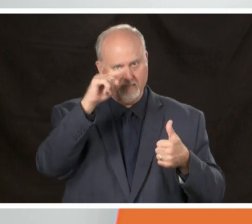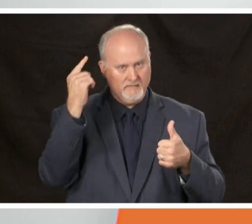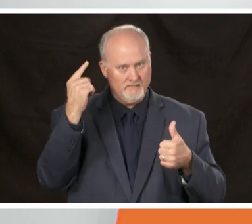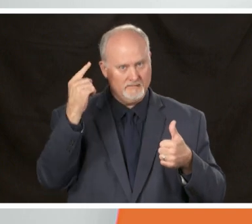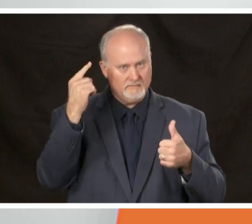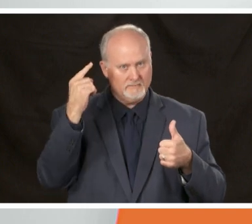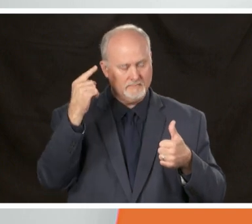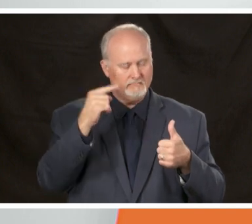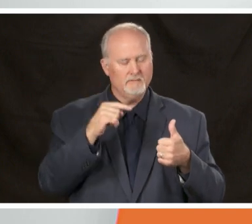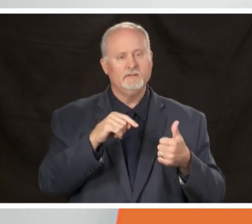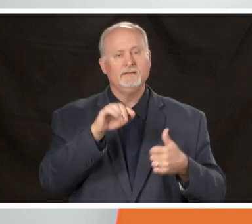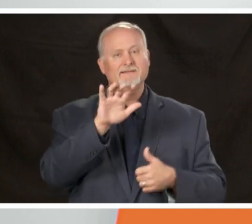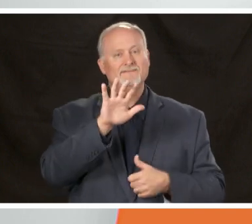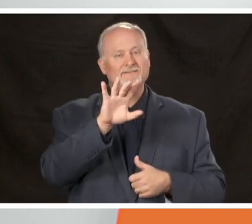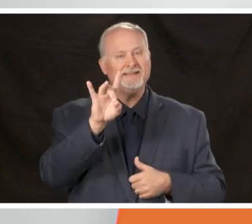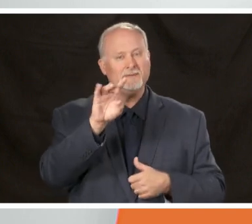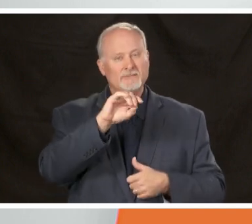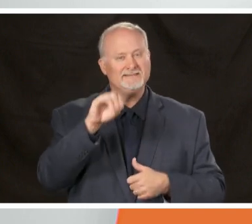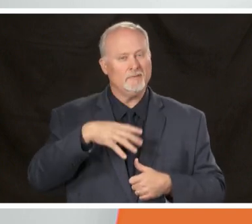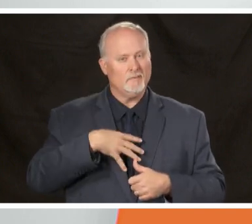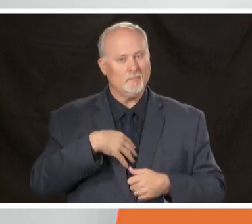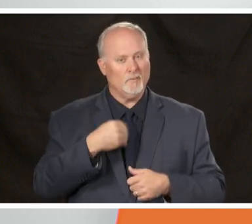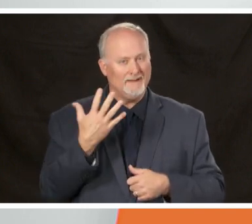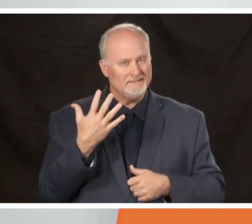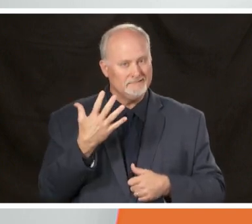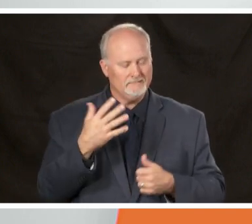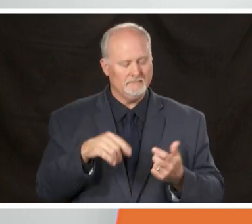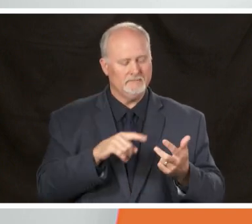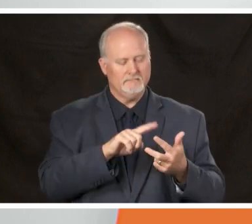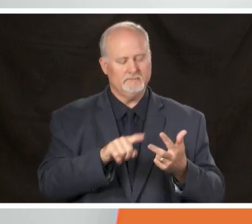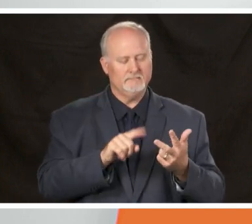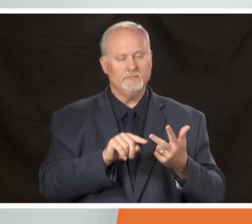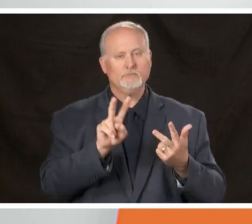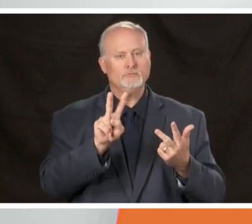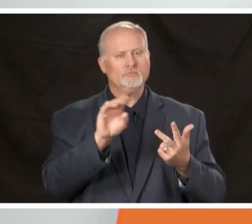fifty-eight percent are white and there's two percent that are other or